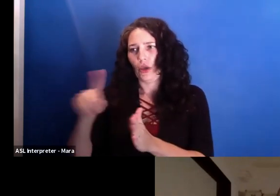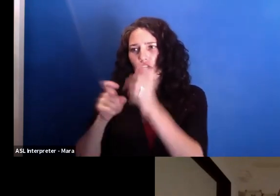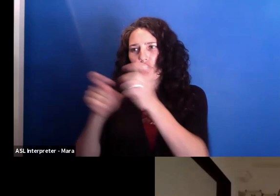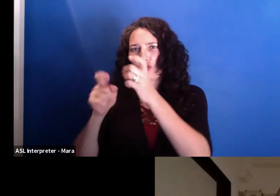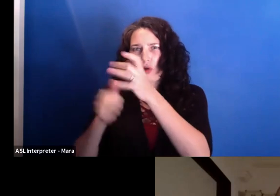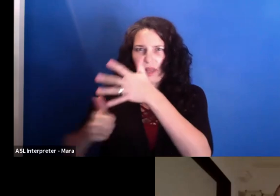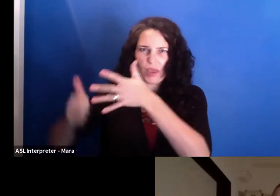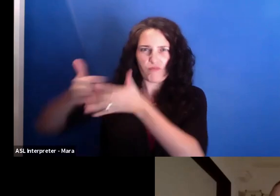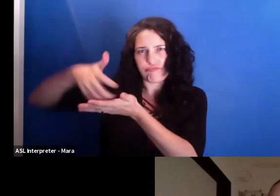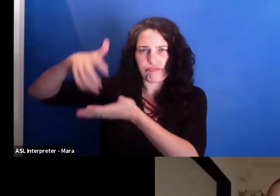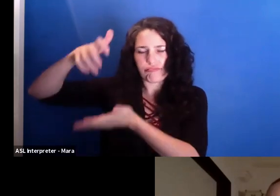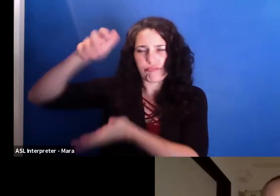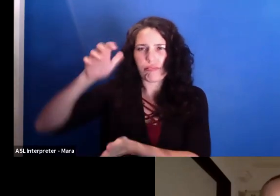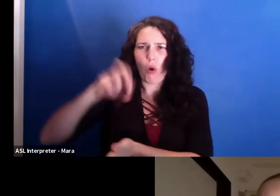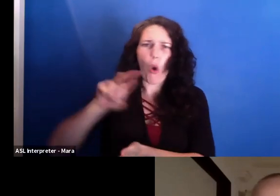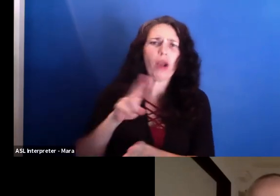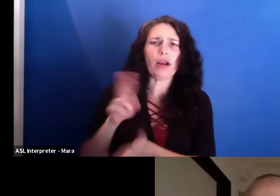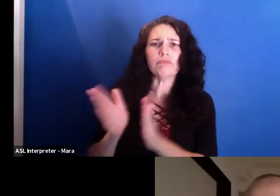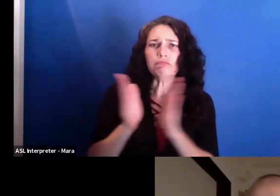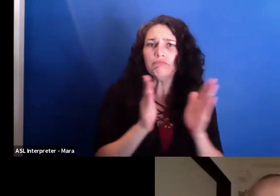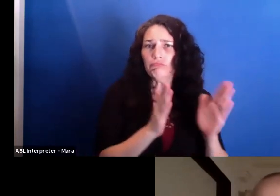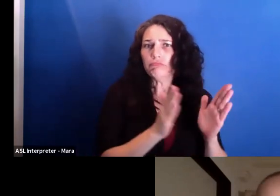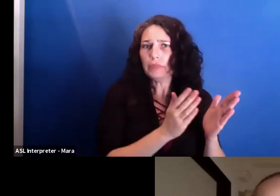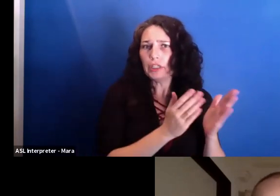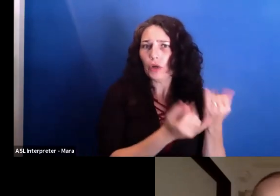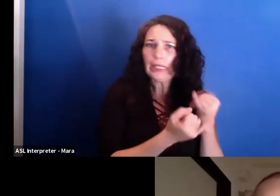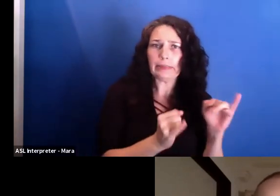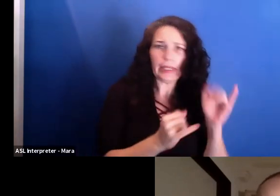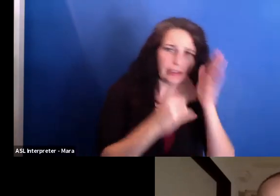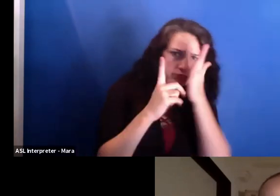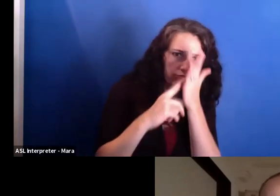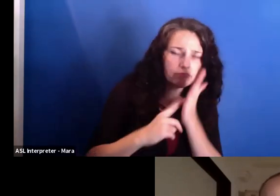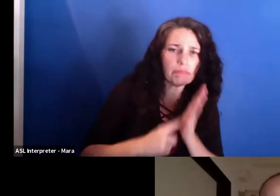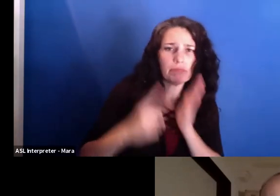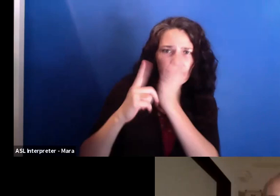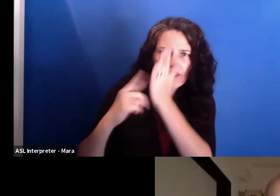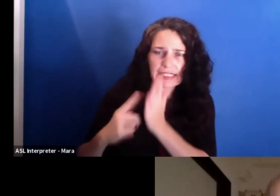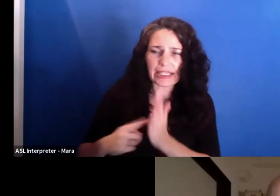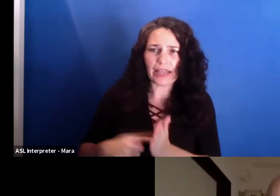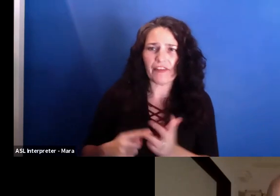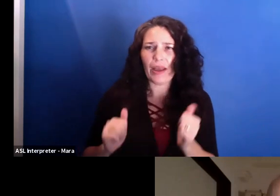And we have really good investigative journalists. And all failed. It was this emotion of this national tragedy